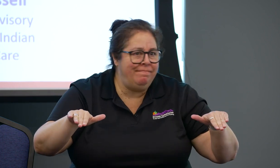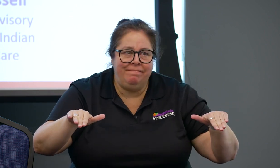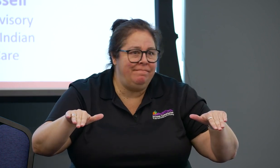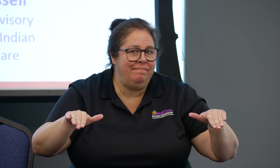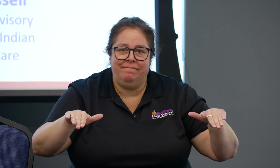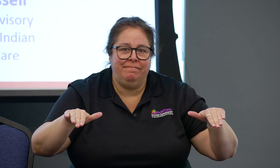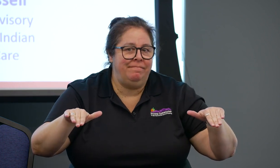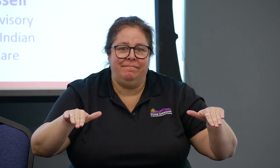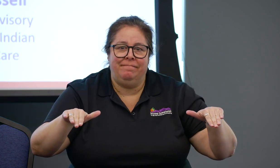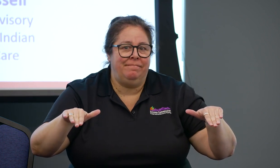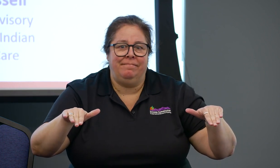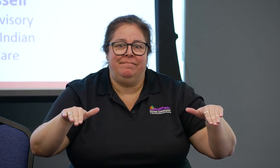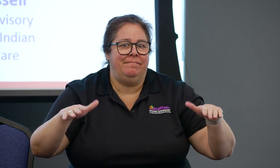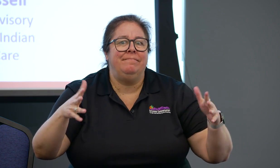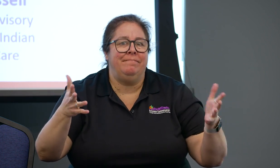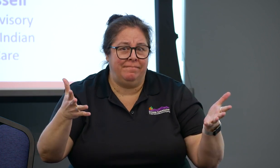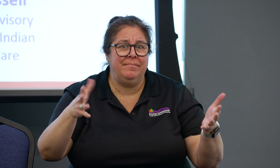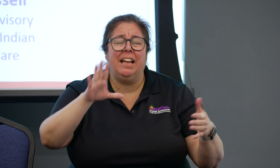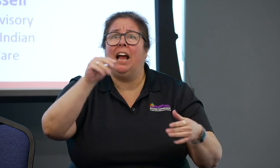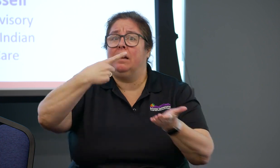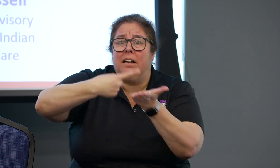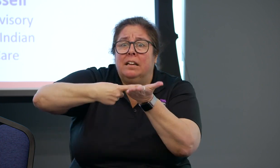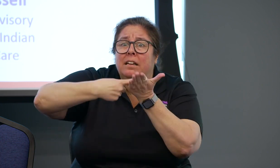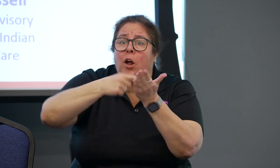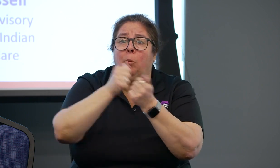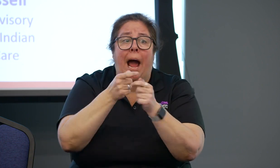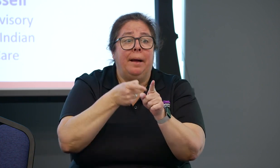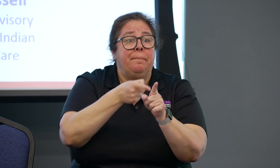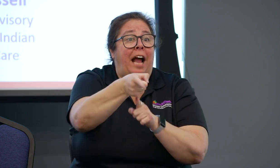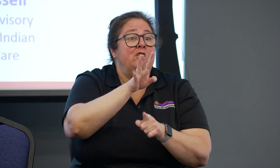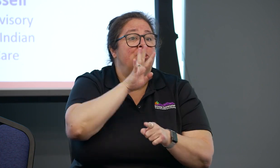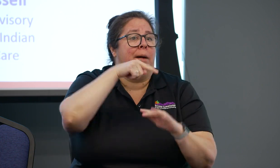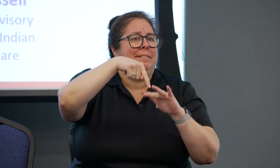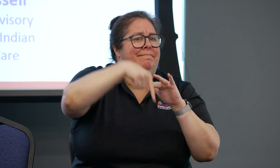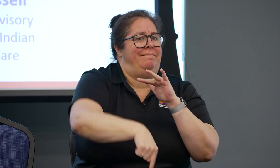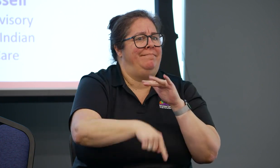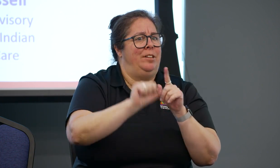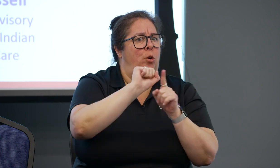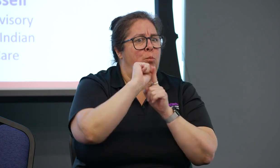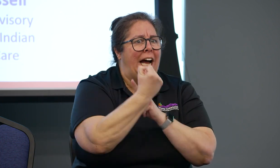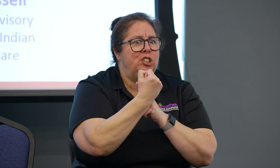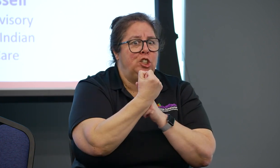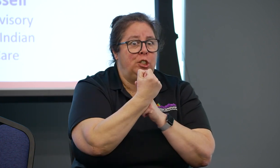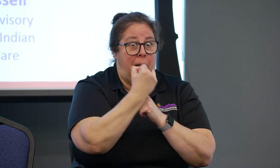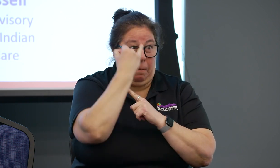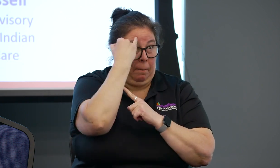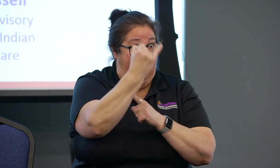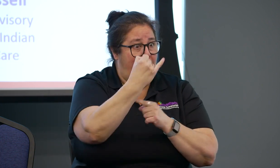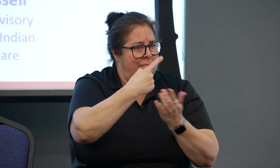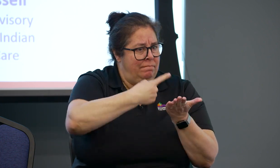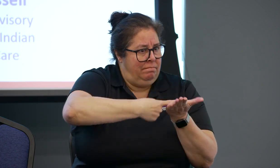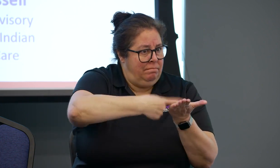VRI is not appropriate for everyone. Obviously if somebody has a vision issue, that's not going to be effective.